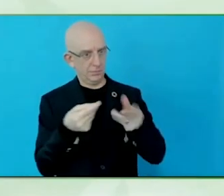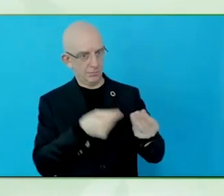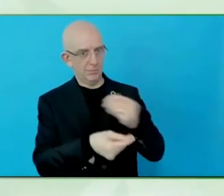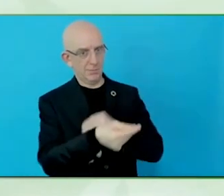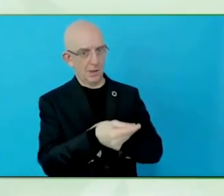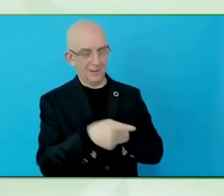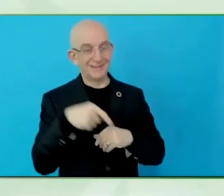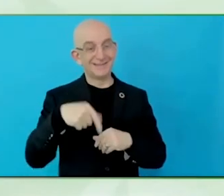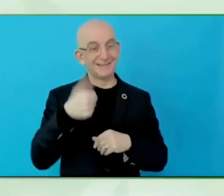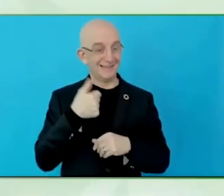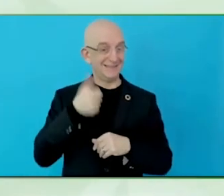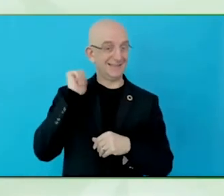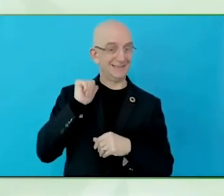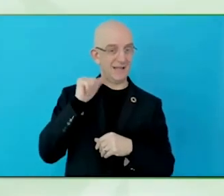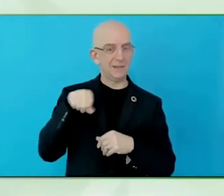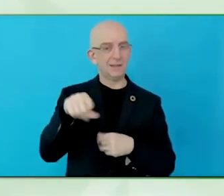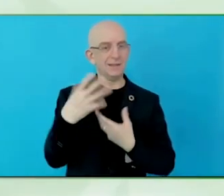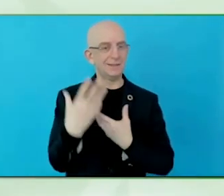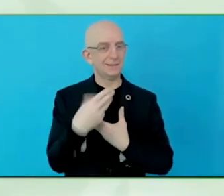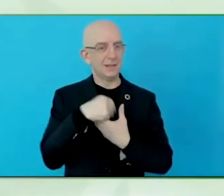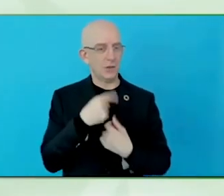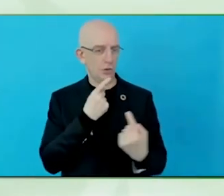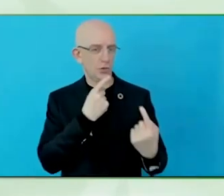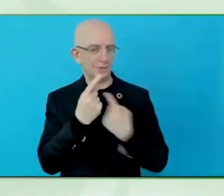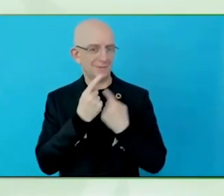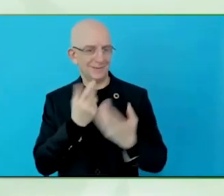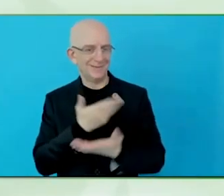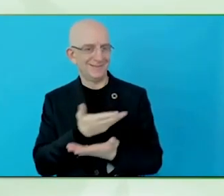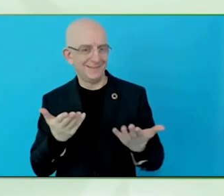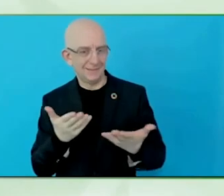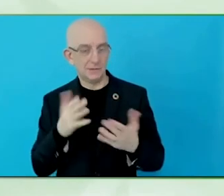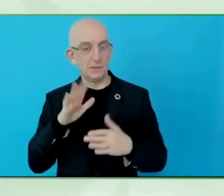hearing person who was there, she said she finds cruises inaccessible,